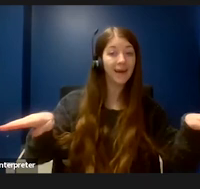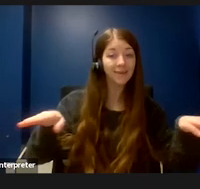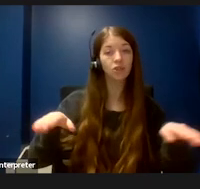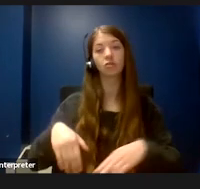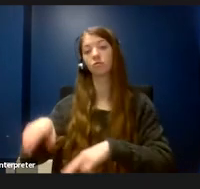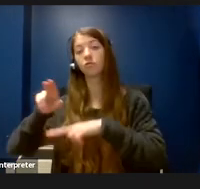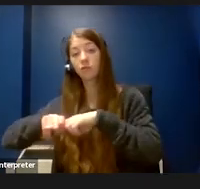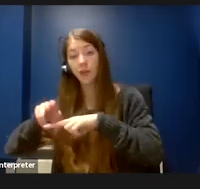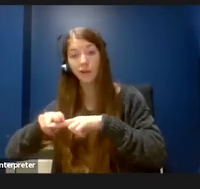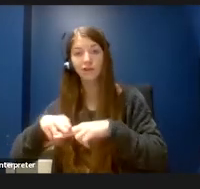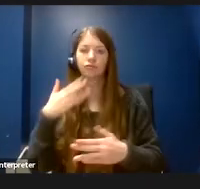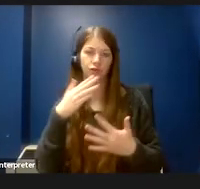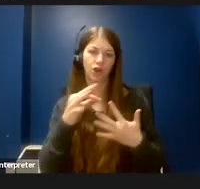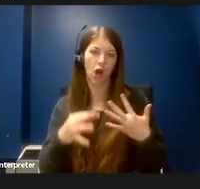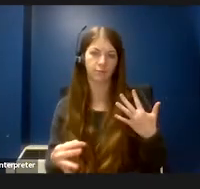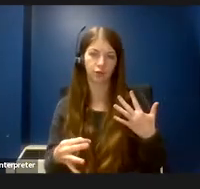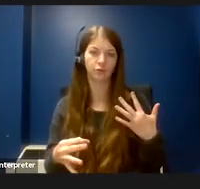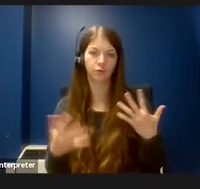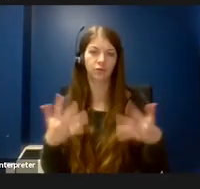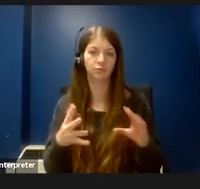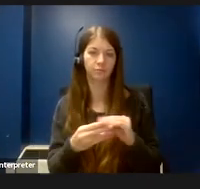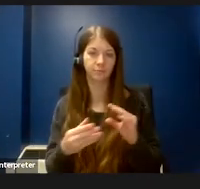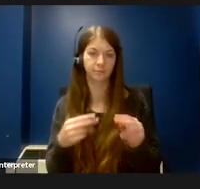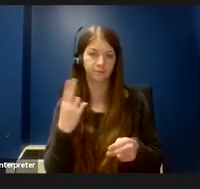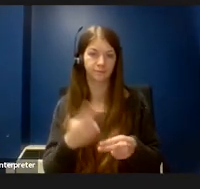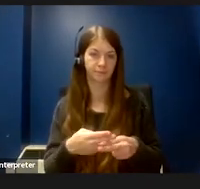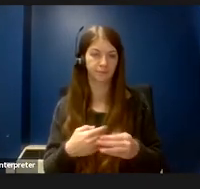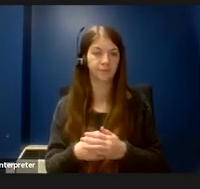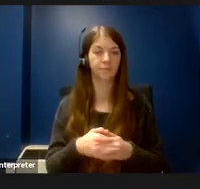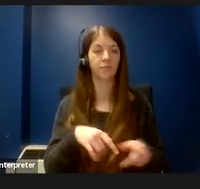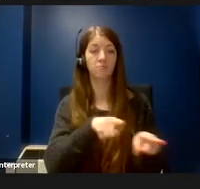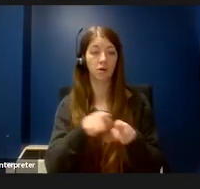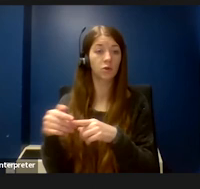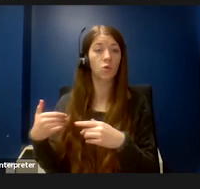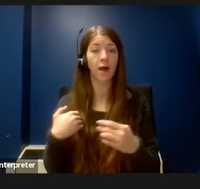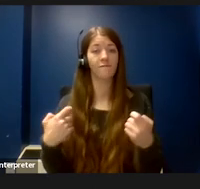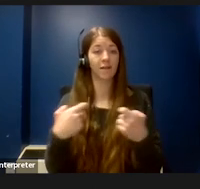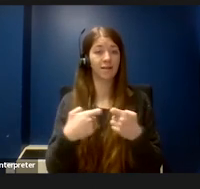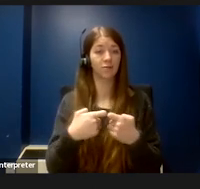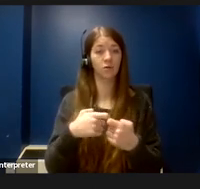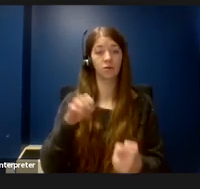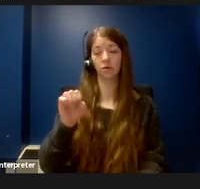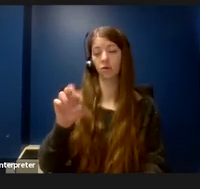which I’ve mentioned. There's also electronic and ergonomic pipettes that can be helpful for